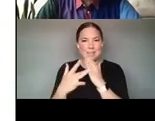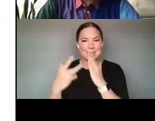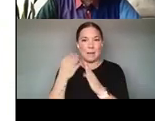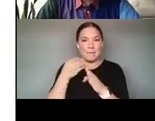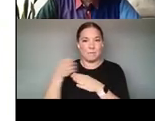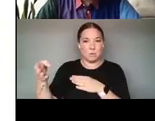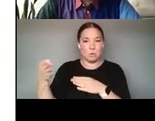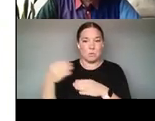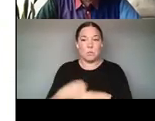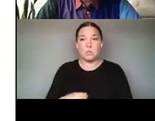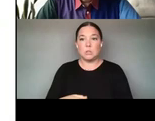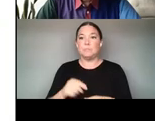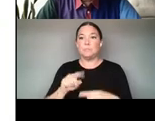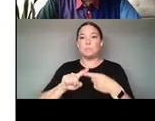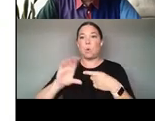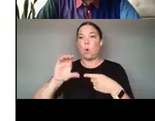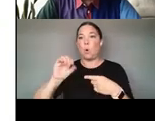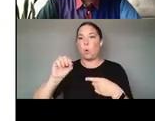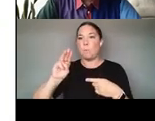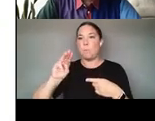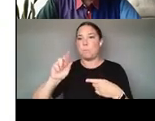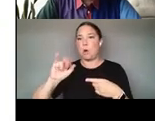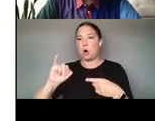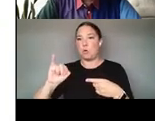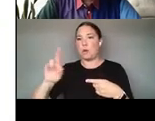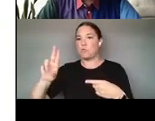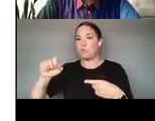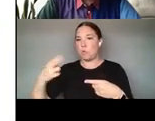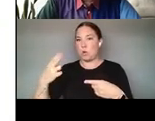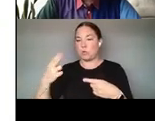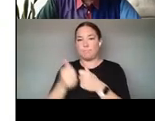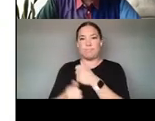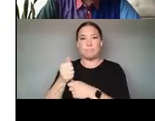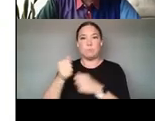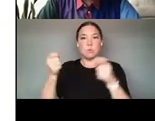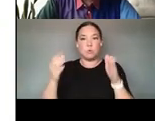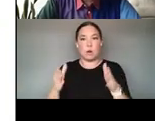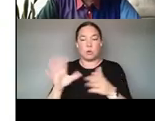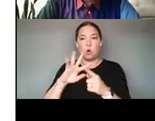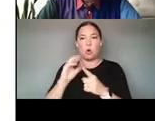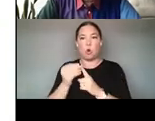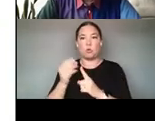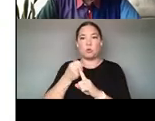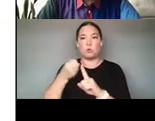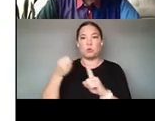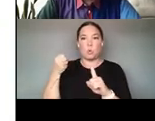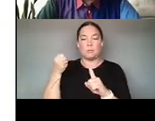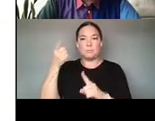OMARI RUSH WHO'S THE EXECUTIVE DIRECTOR OF CULTURE SOURCE IN DETROIT AND IS THE GOVERNOR-APPOINTED